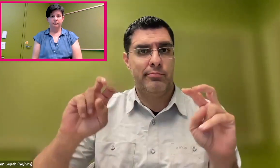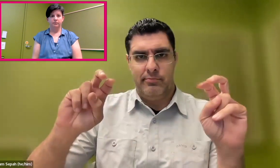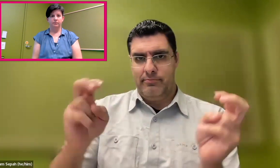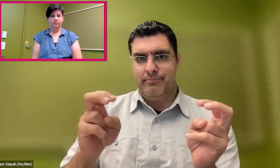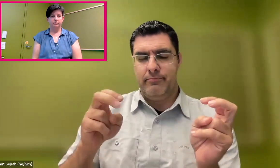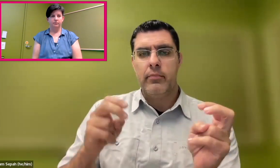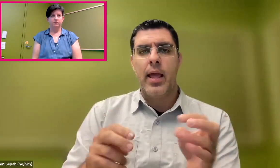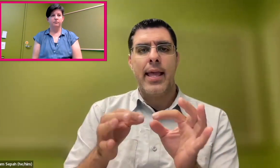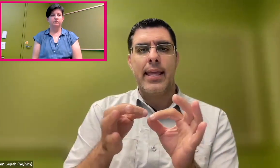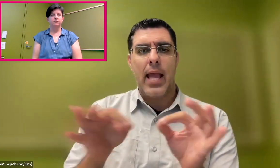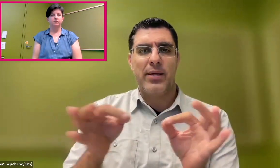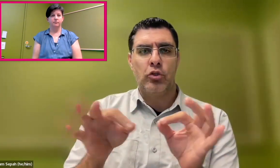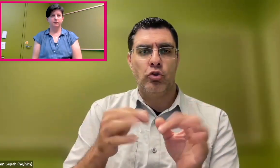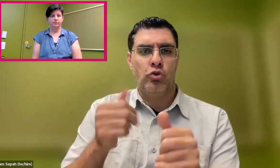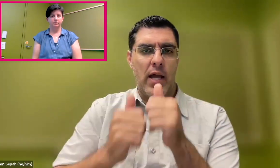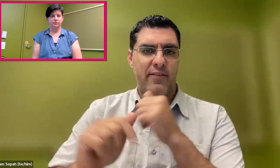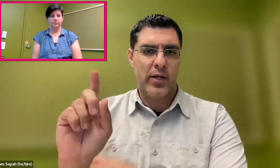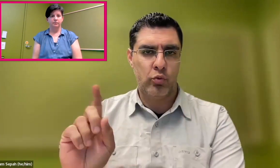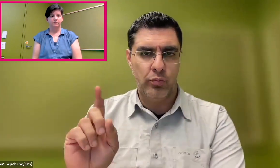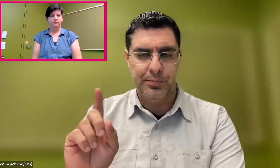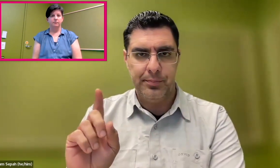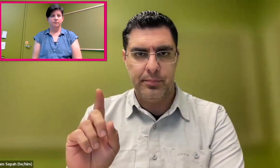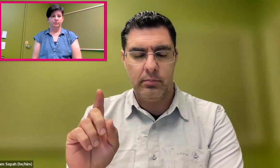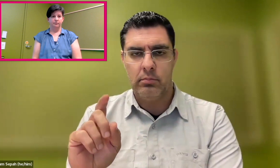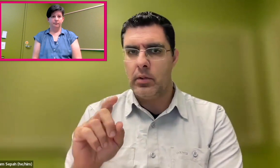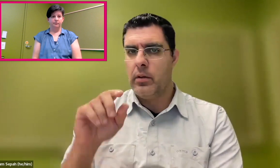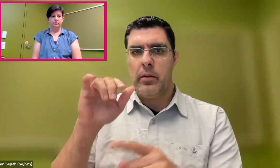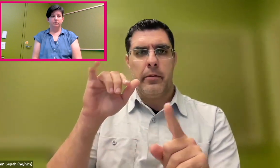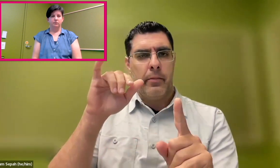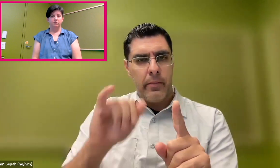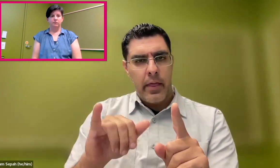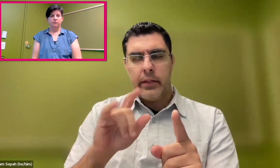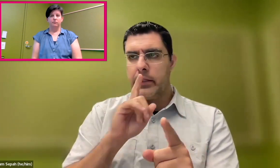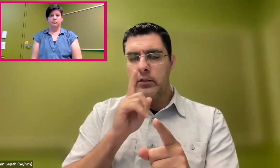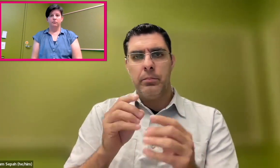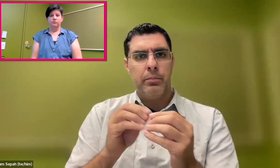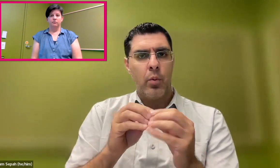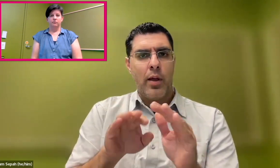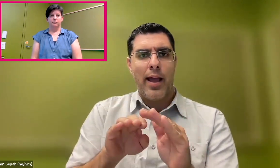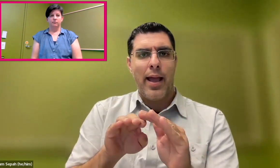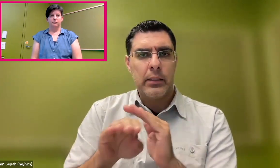and we all agreed that captions need to be everywhere, is one thing.